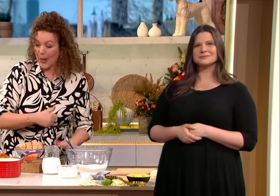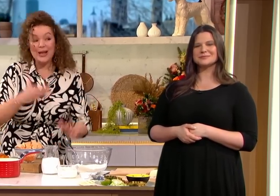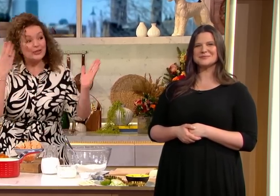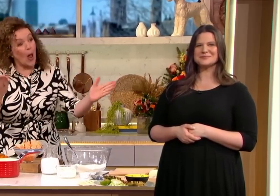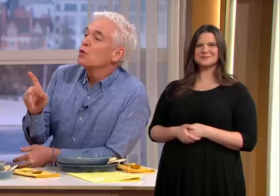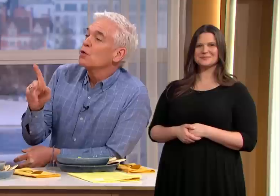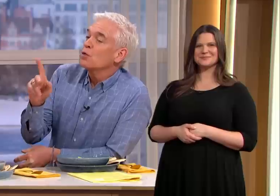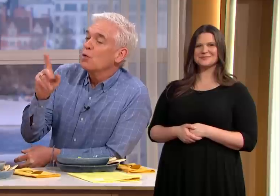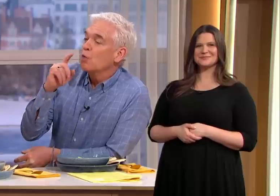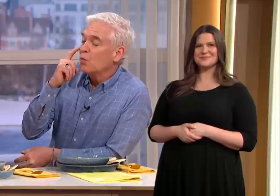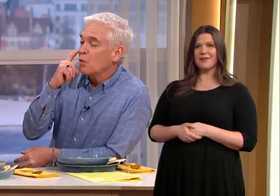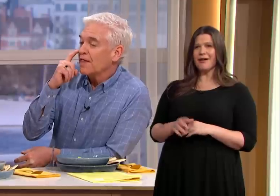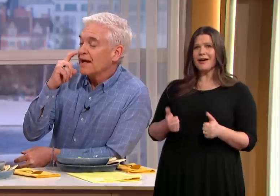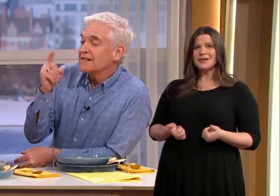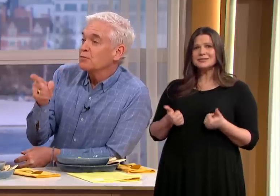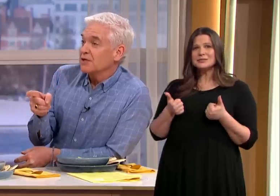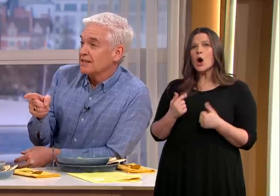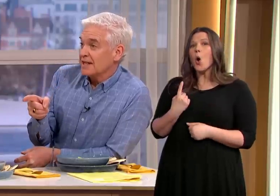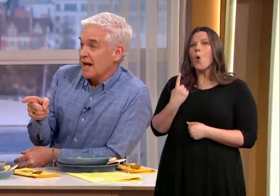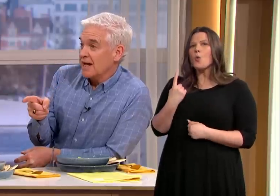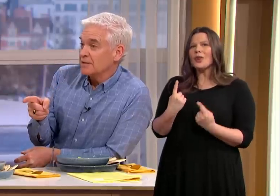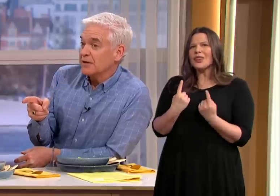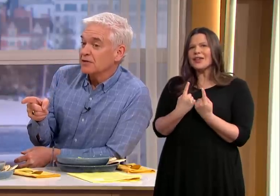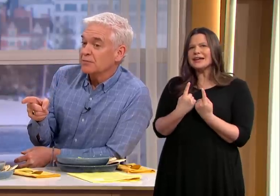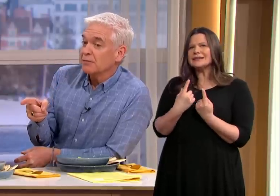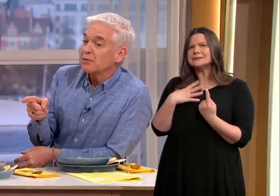um thank you so much for that thank you very much one thing I did want to say is because people who